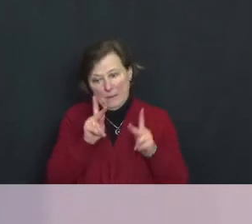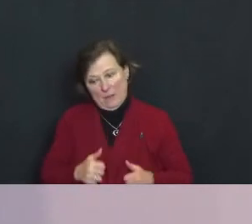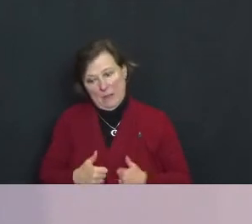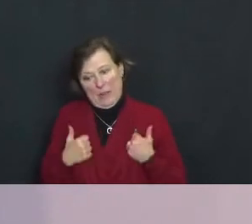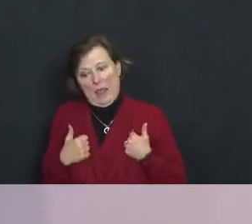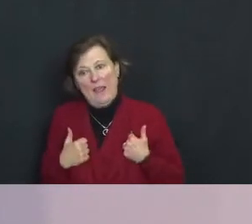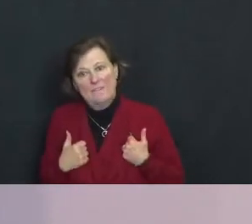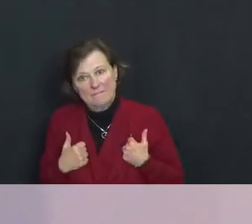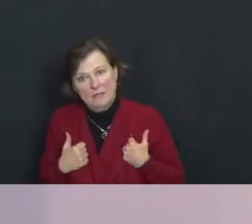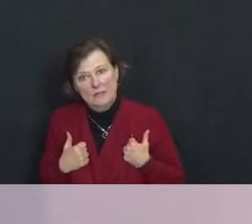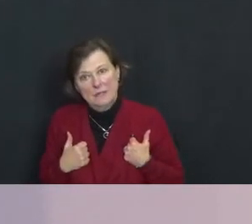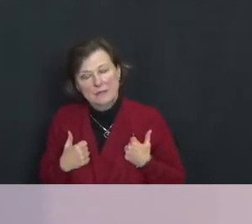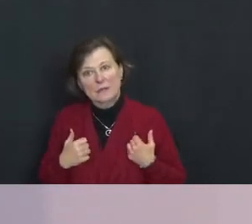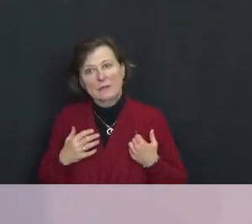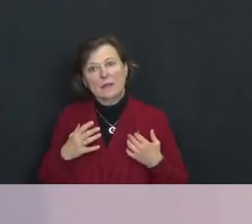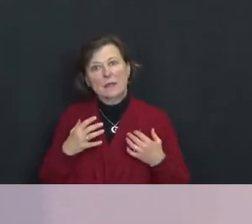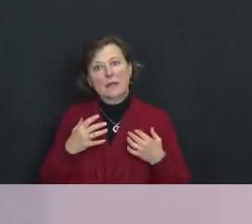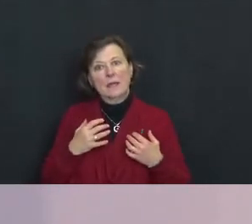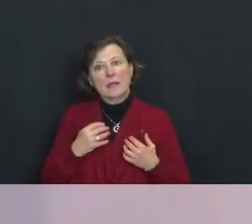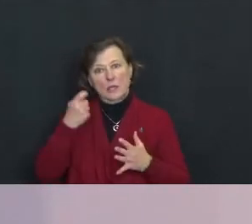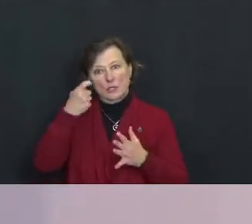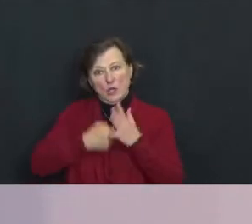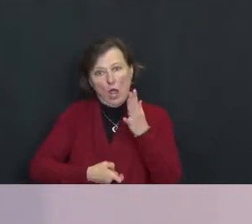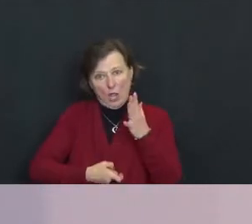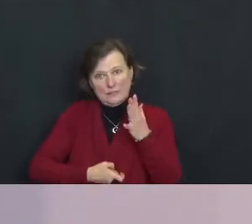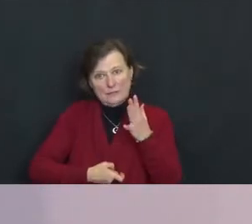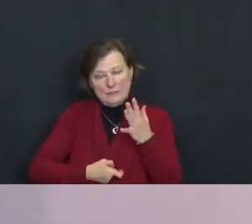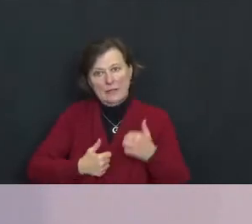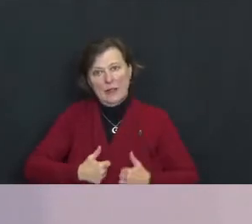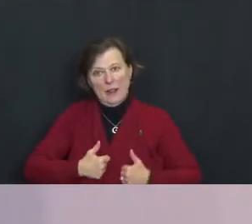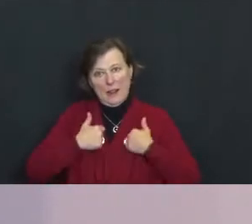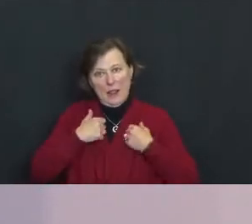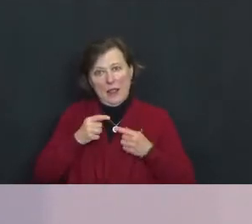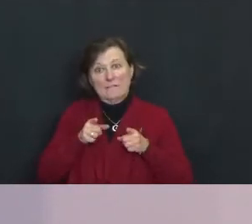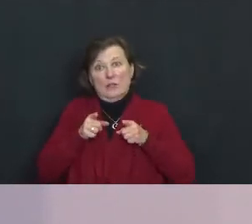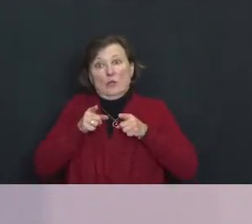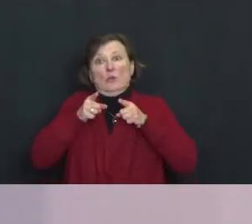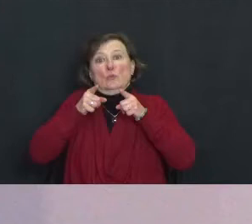It has especially cost lives during this pandemic.